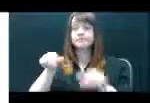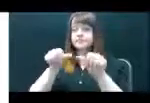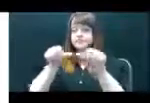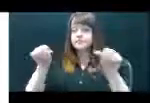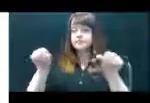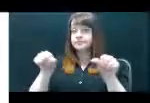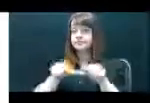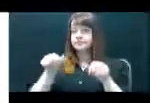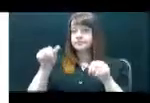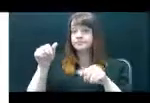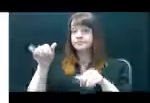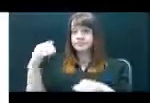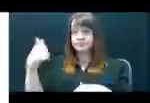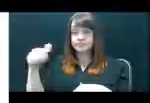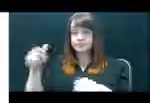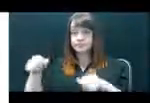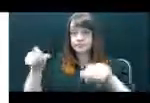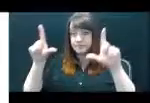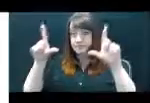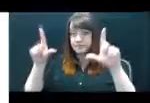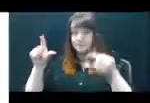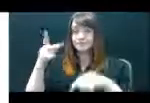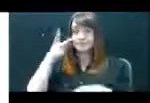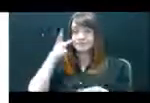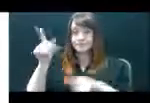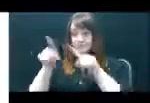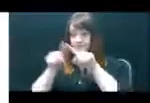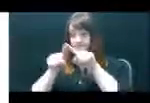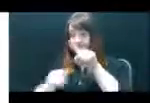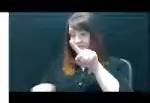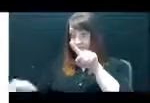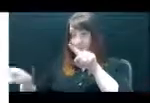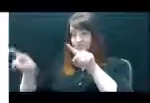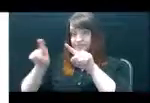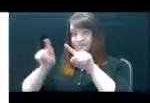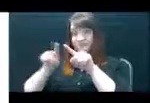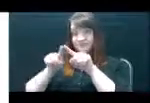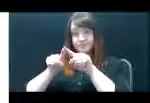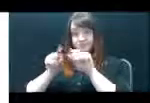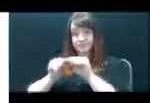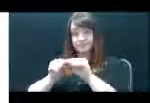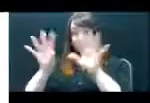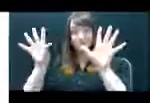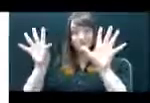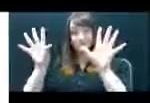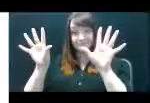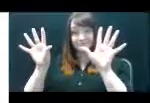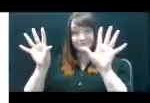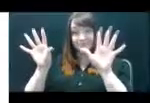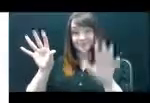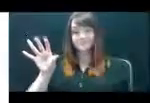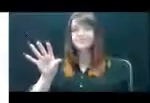in yellow and enlarged in the oval in the bottom right corner of the screen. You should